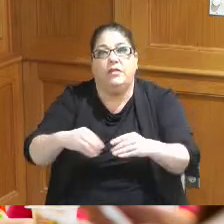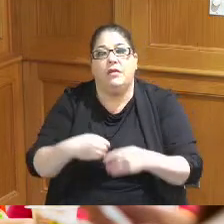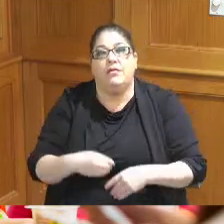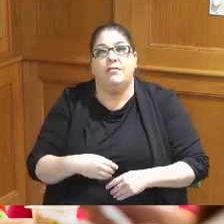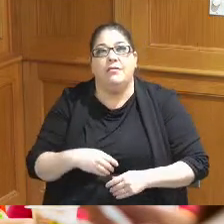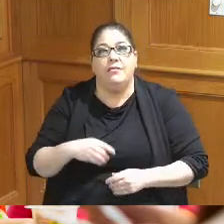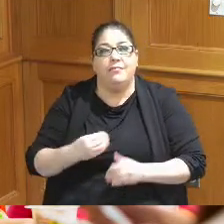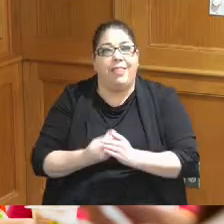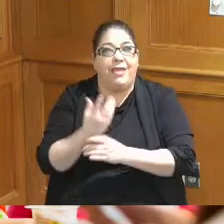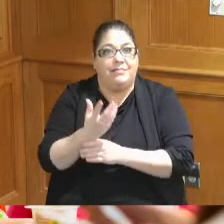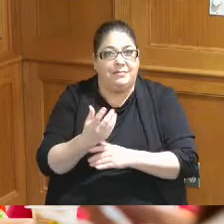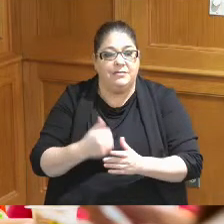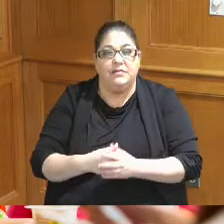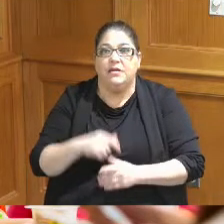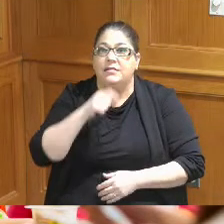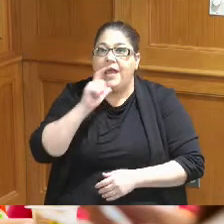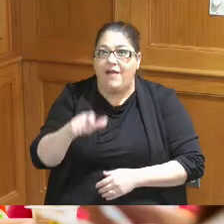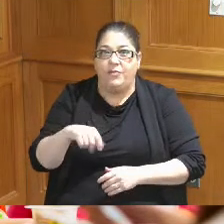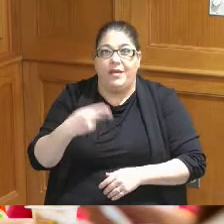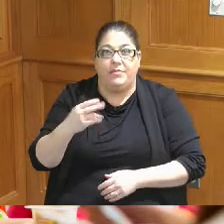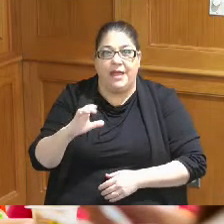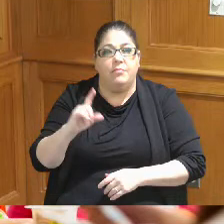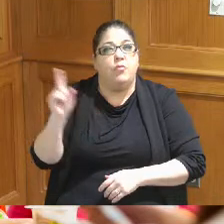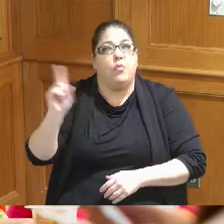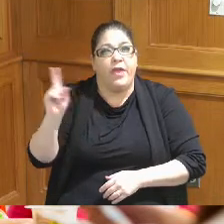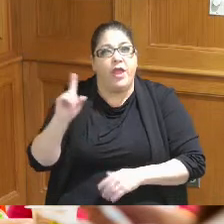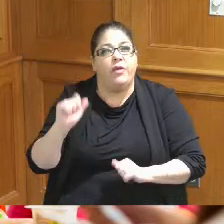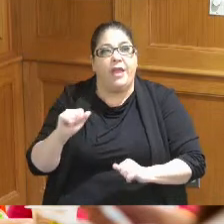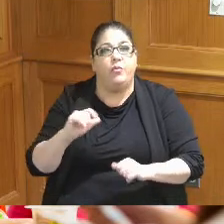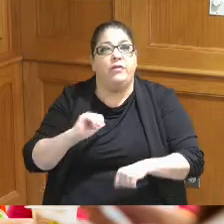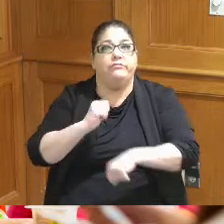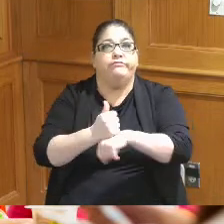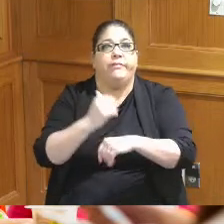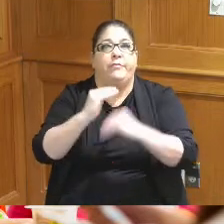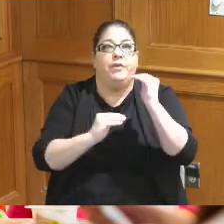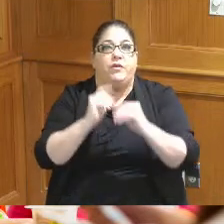necessarily need to be in Hamilton County but where could we have a facility for that material